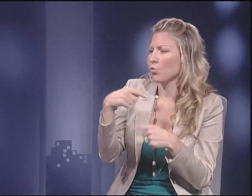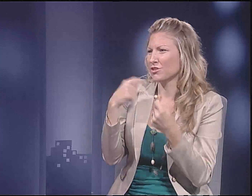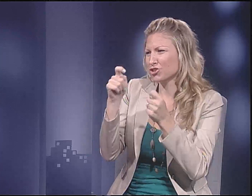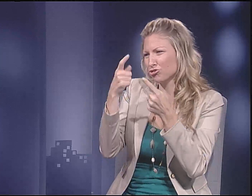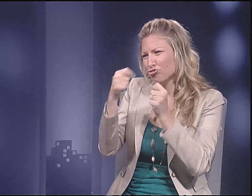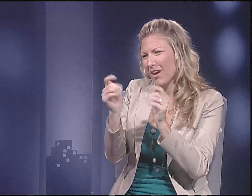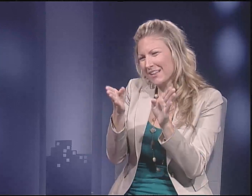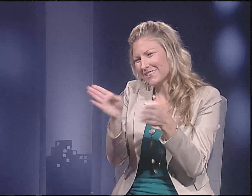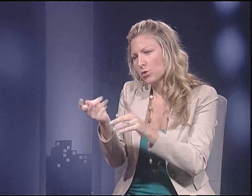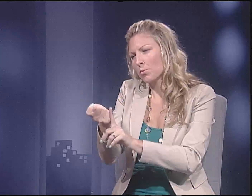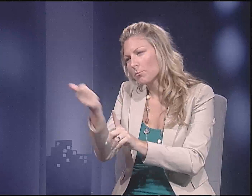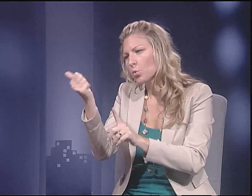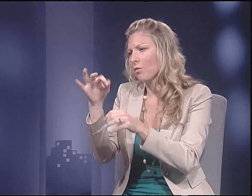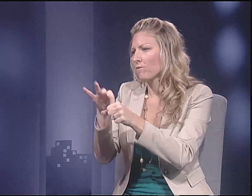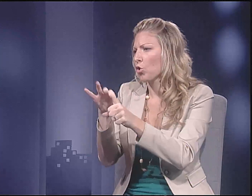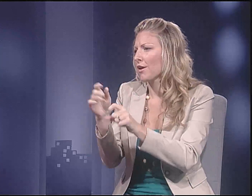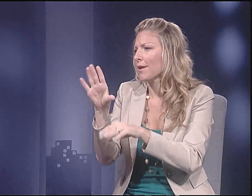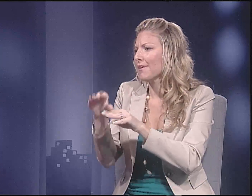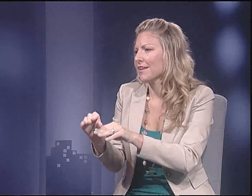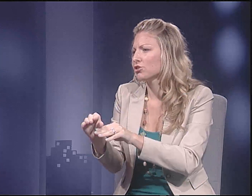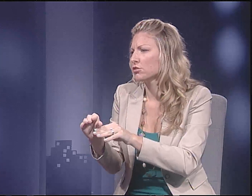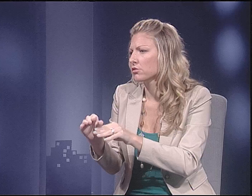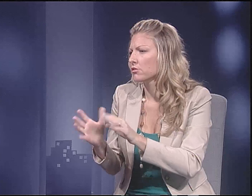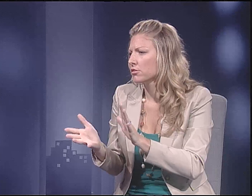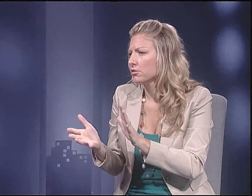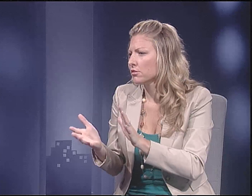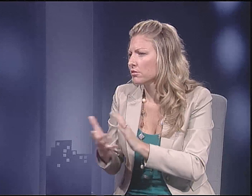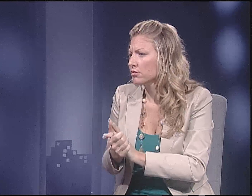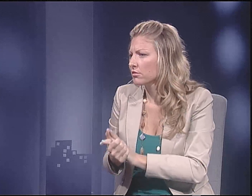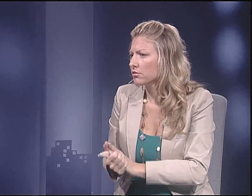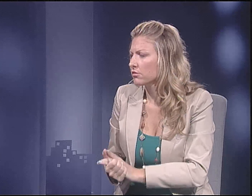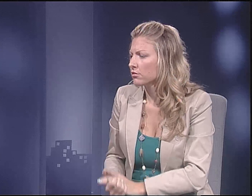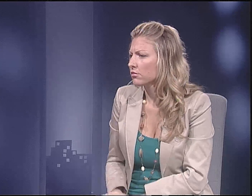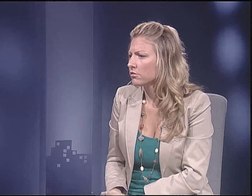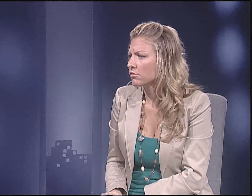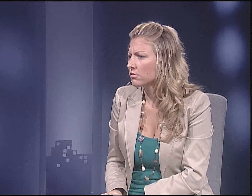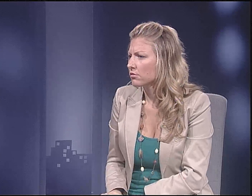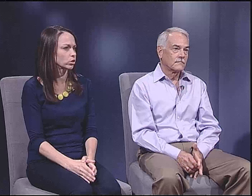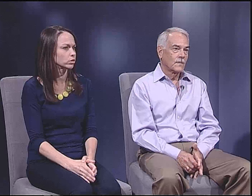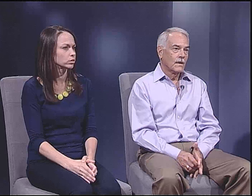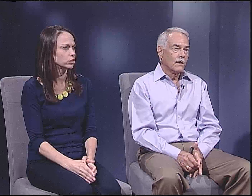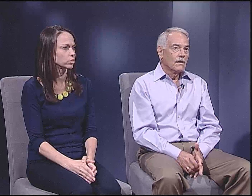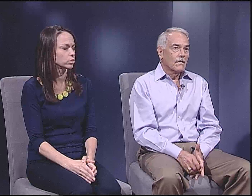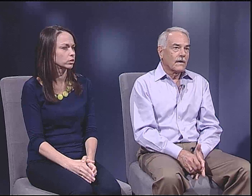try to steer away from the voting intimidation, or?